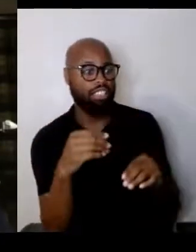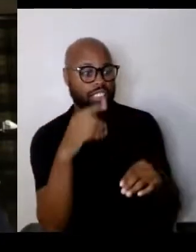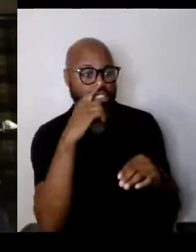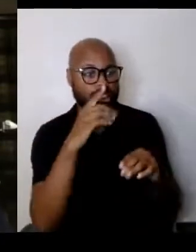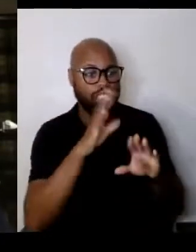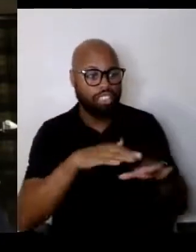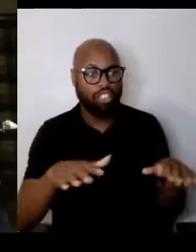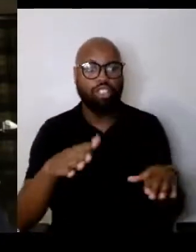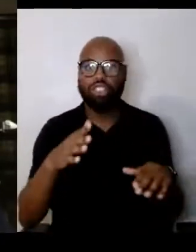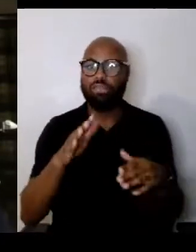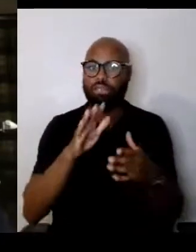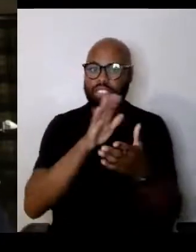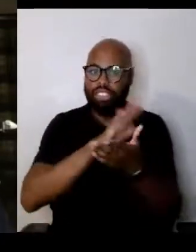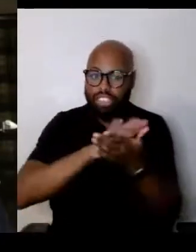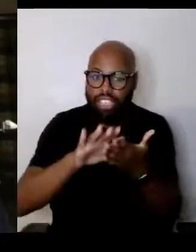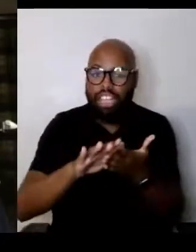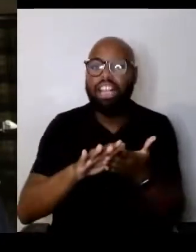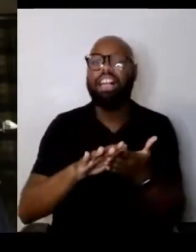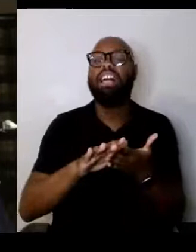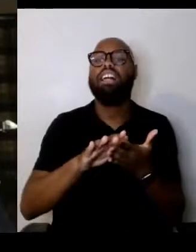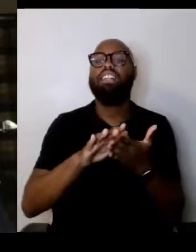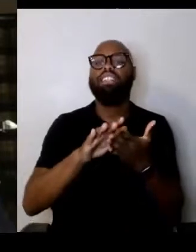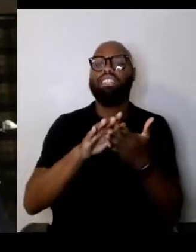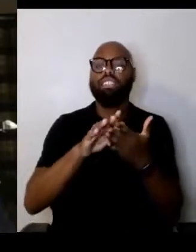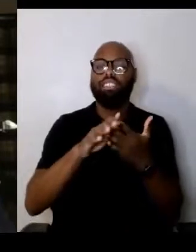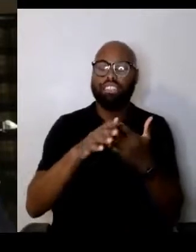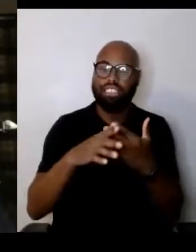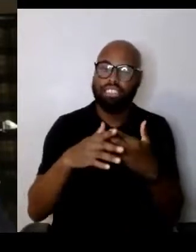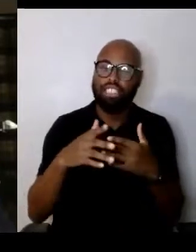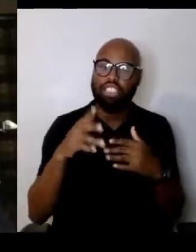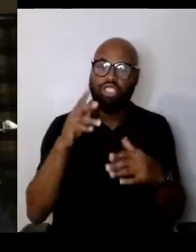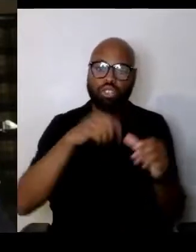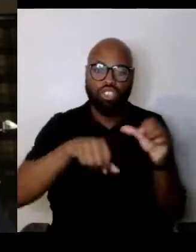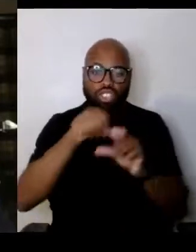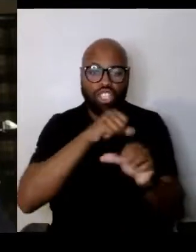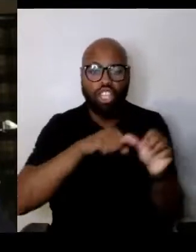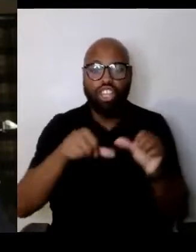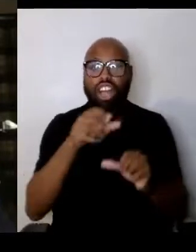to be considerate and look out for your fellow mates,